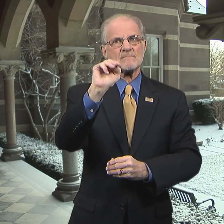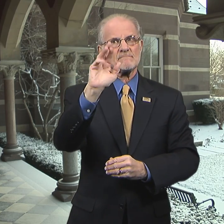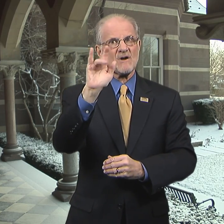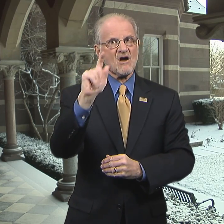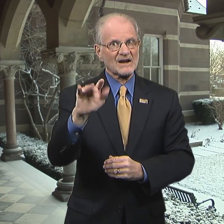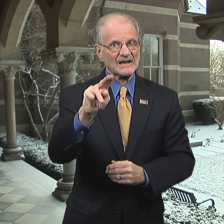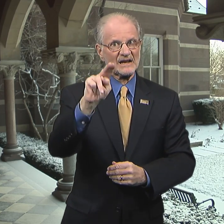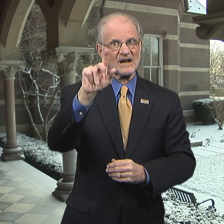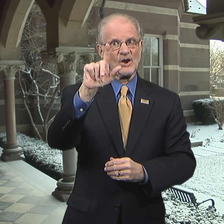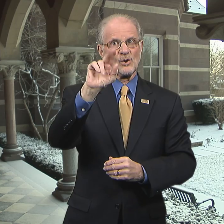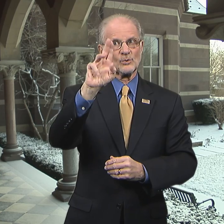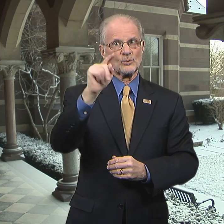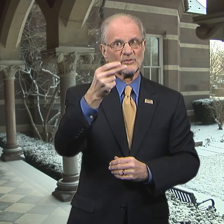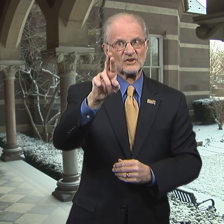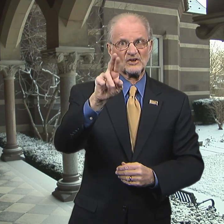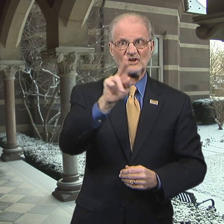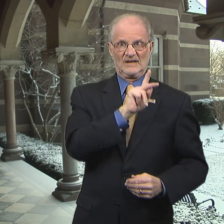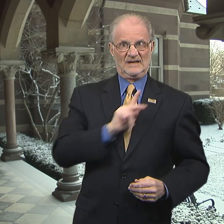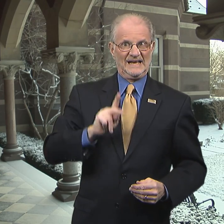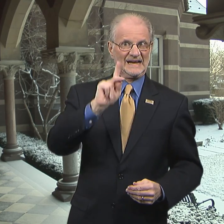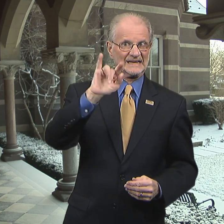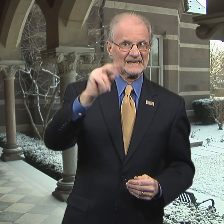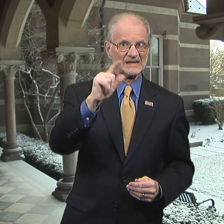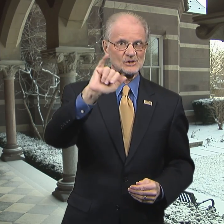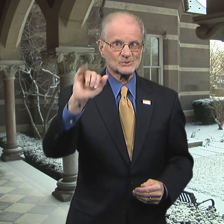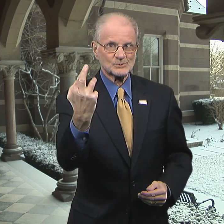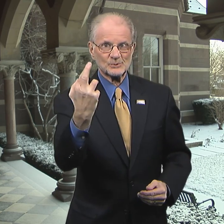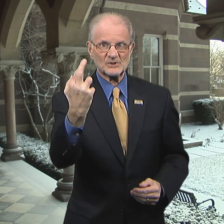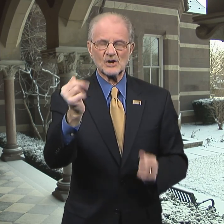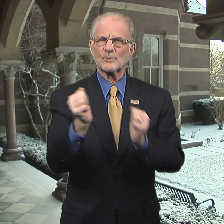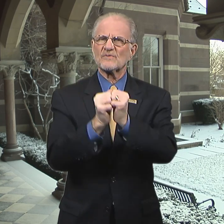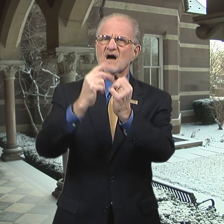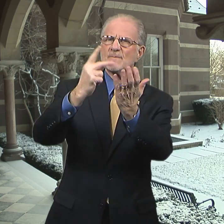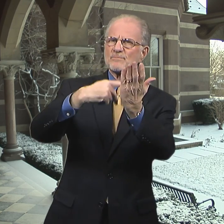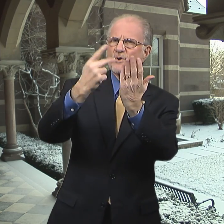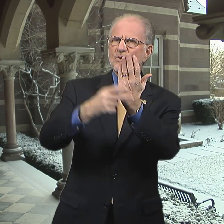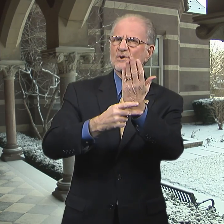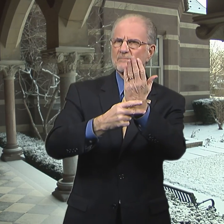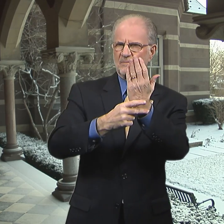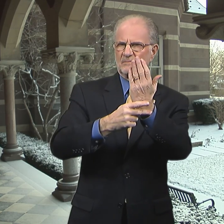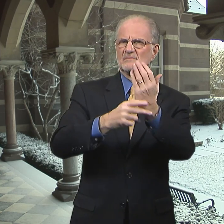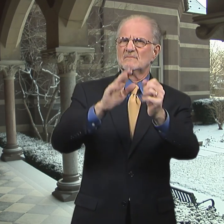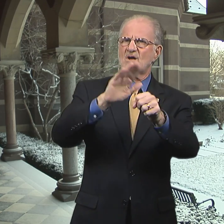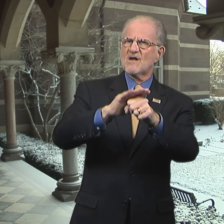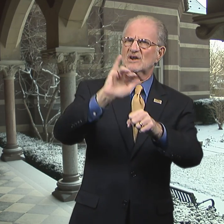of Martin Luther King, Jr. with a program